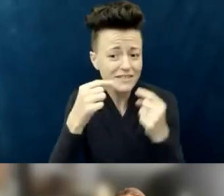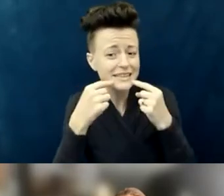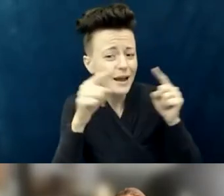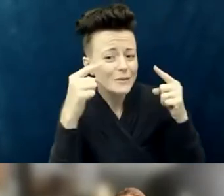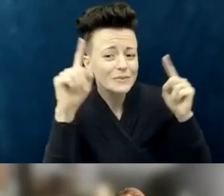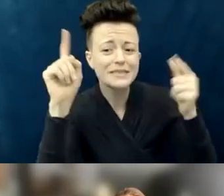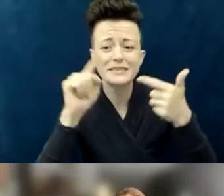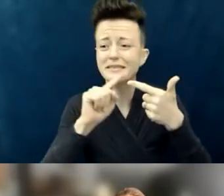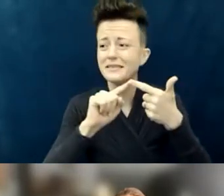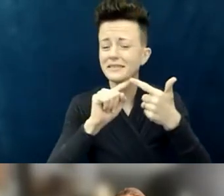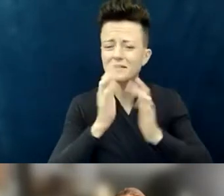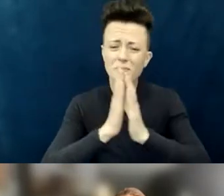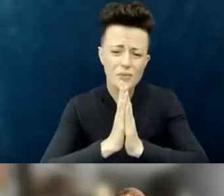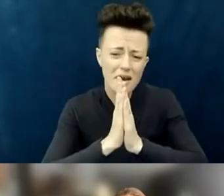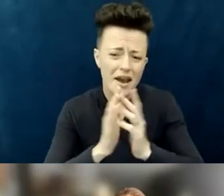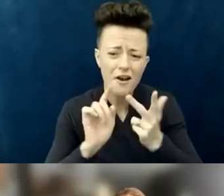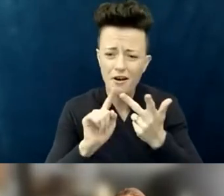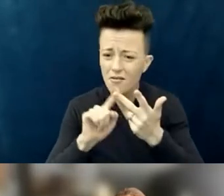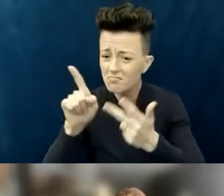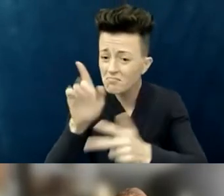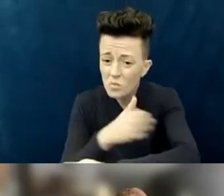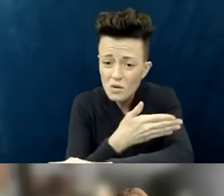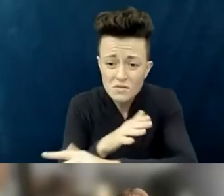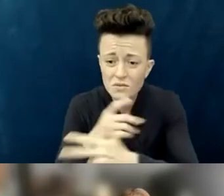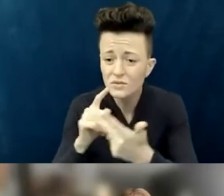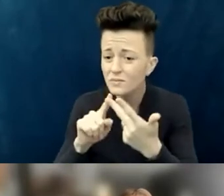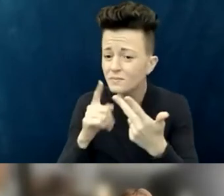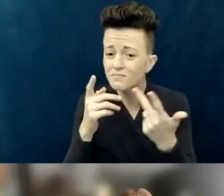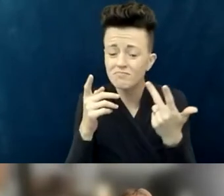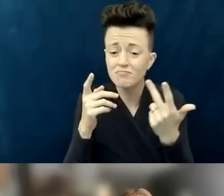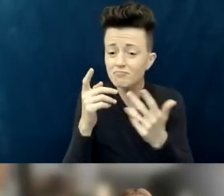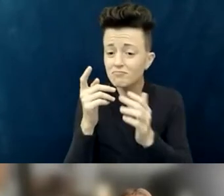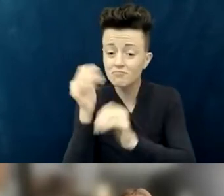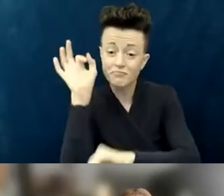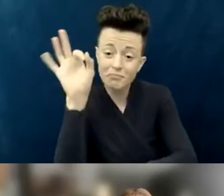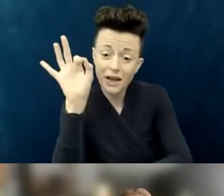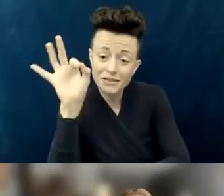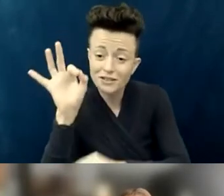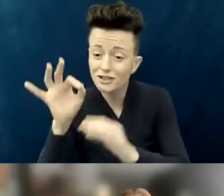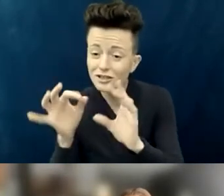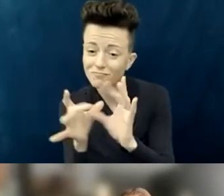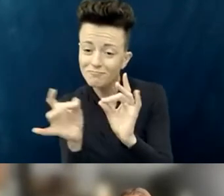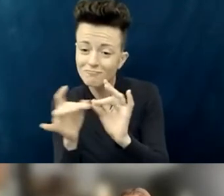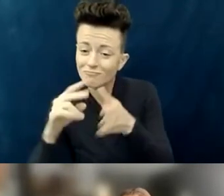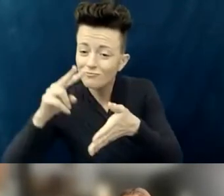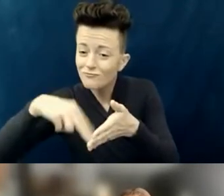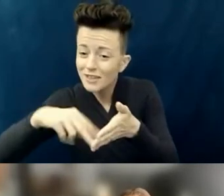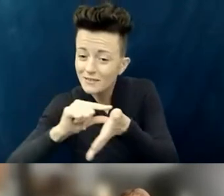"doing something related to the message "or with the worship team." And she—